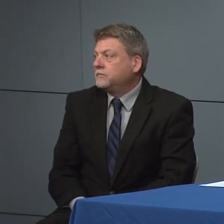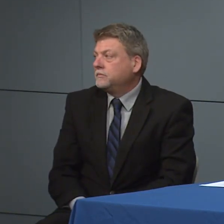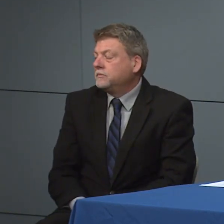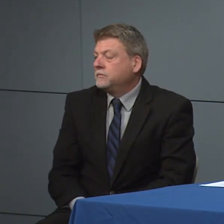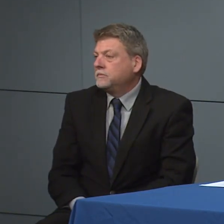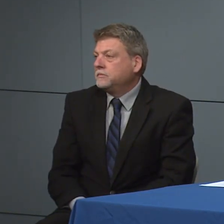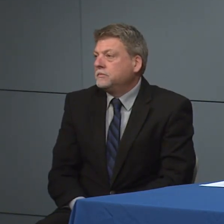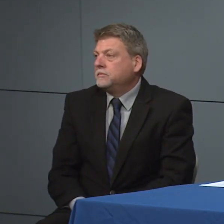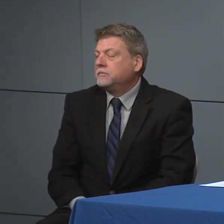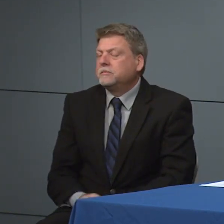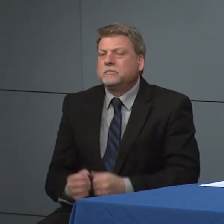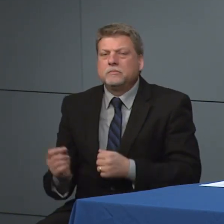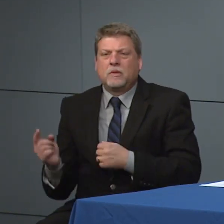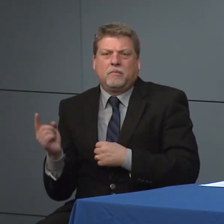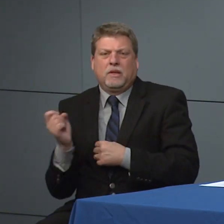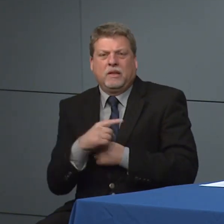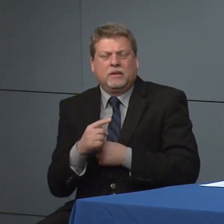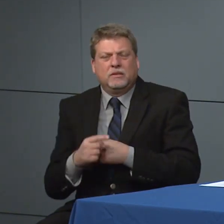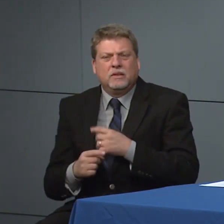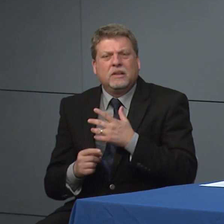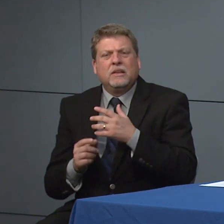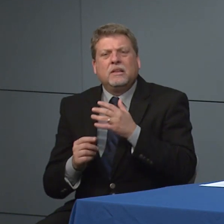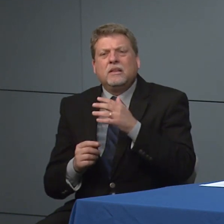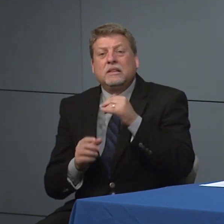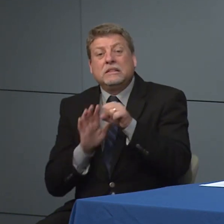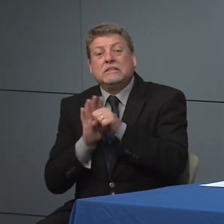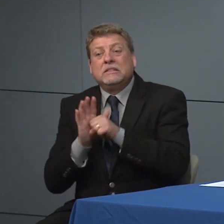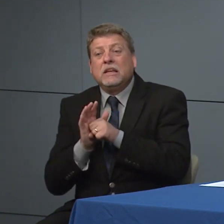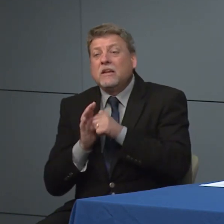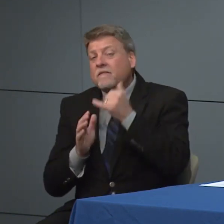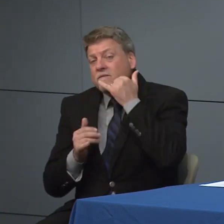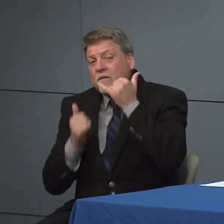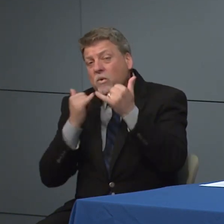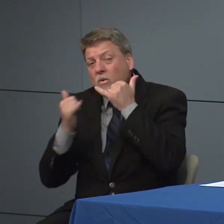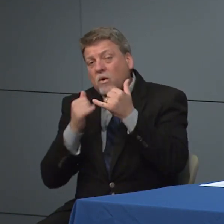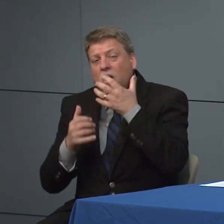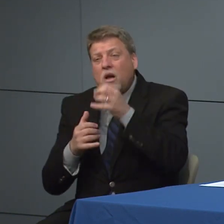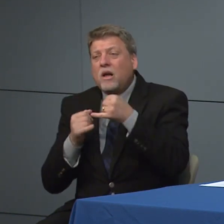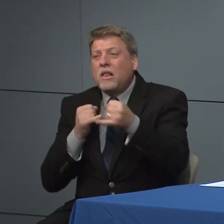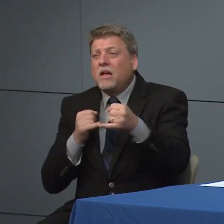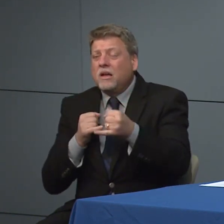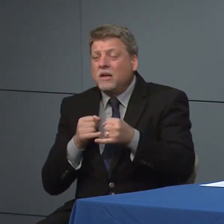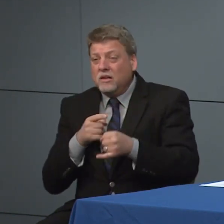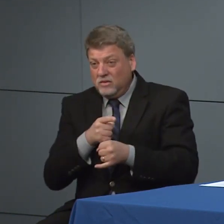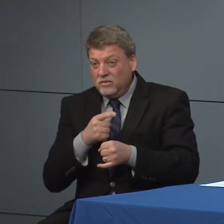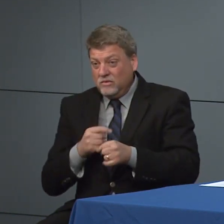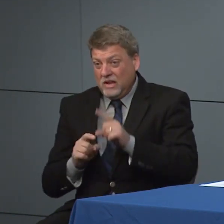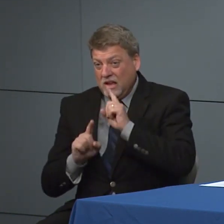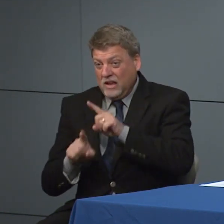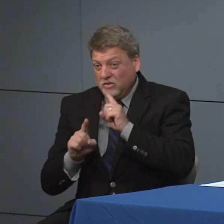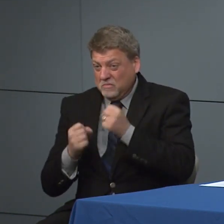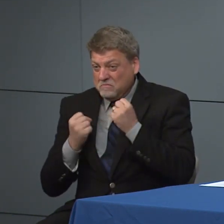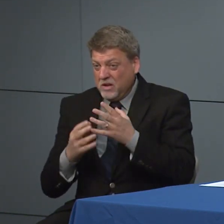The hotline, you have any information in regards to the amount of calls you take and we've talked to people who call